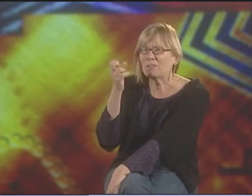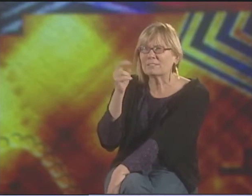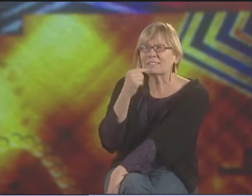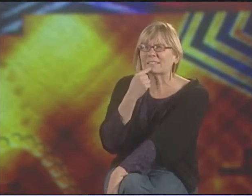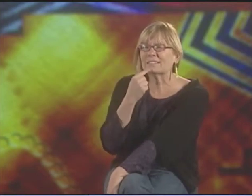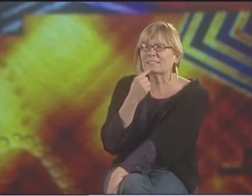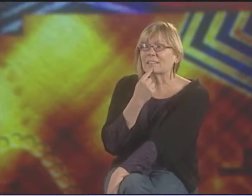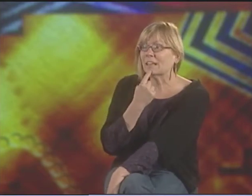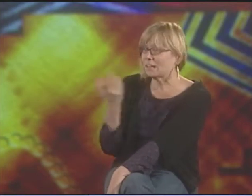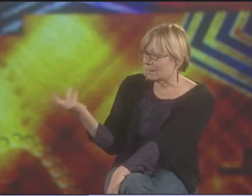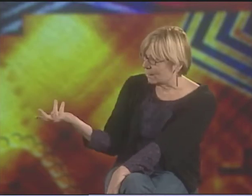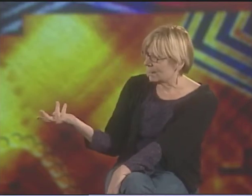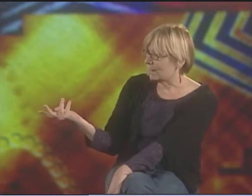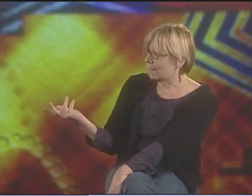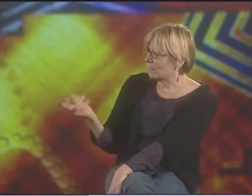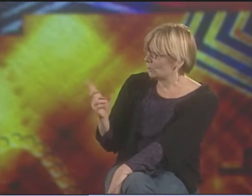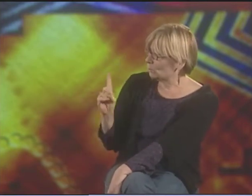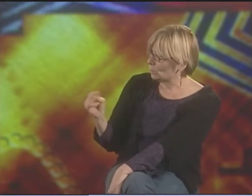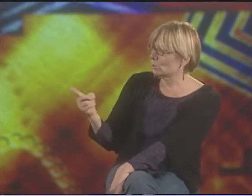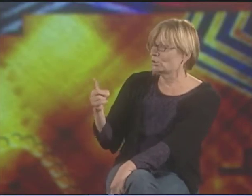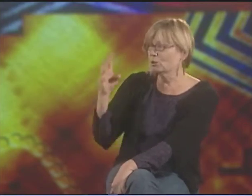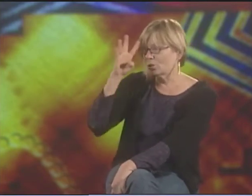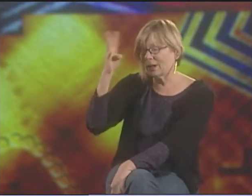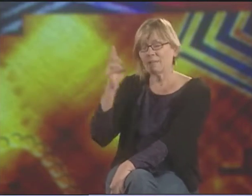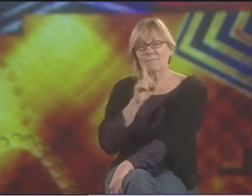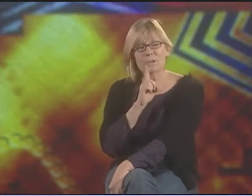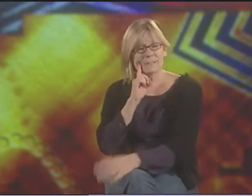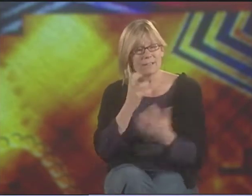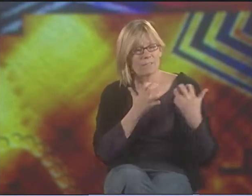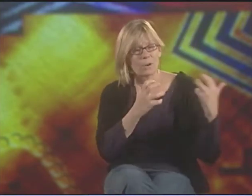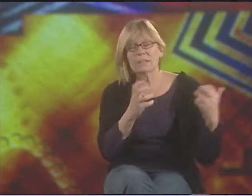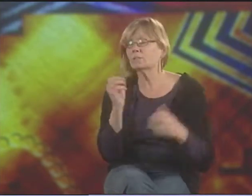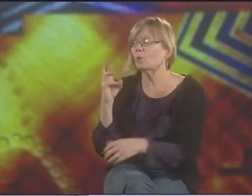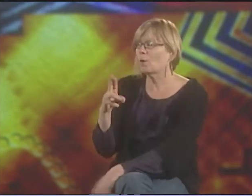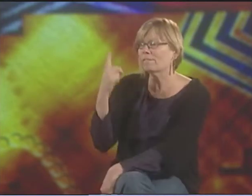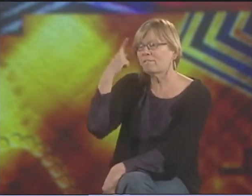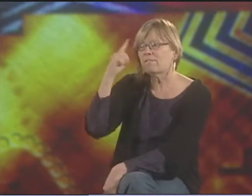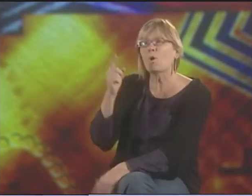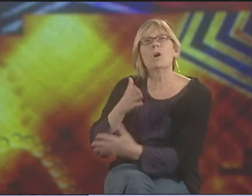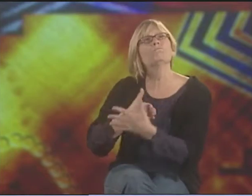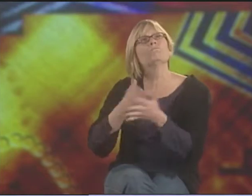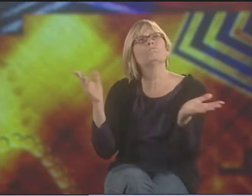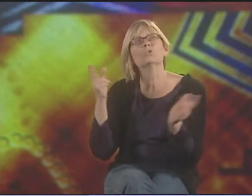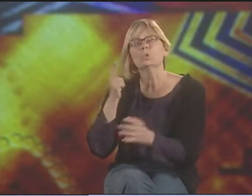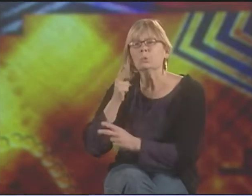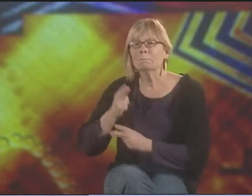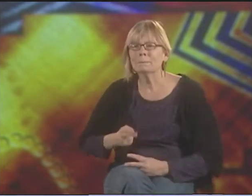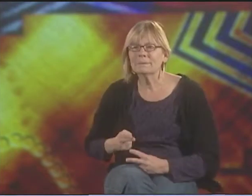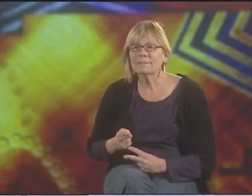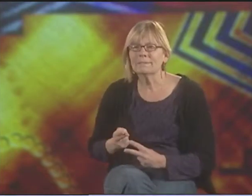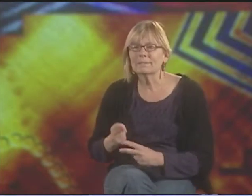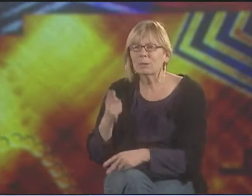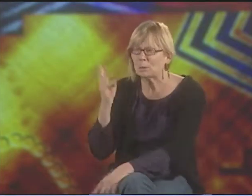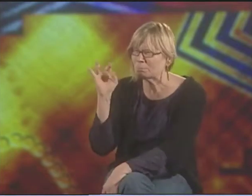I MEAN, PETER COOK SAID SOMETHING AND, YOU KNOW, ASKED A FEW CREATIVE-- PEOPLE ASKED HIM IF HE CREATED